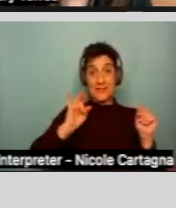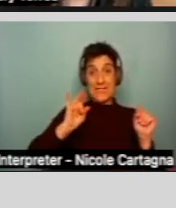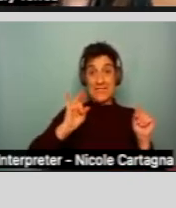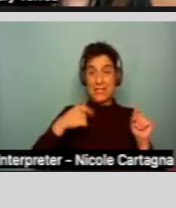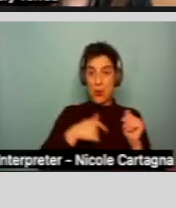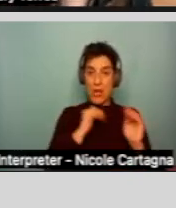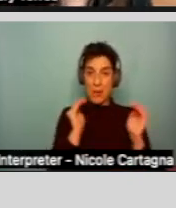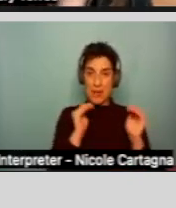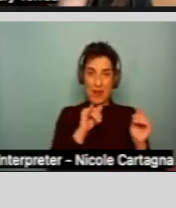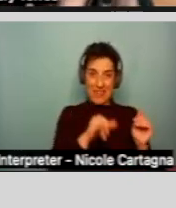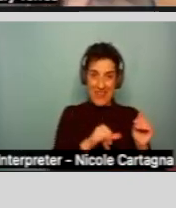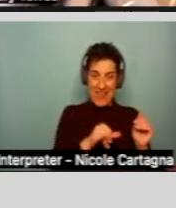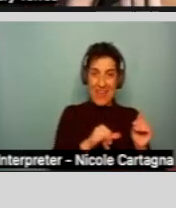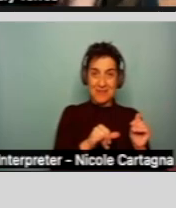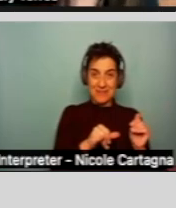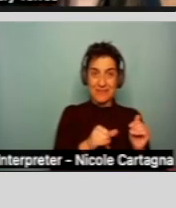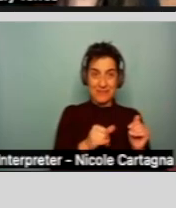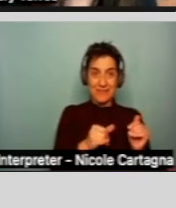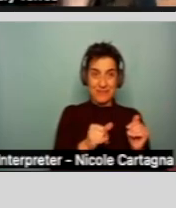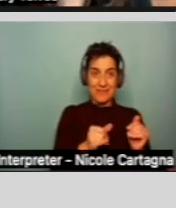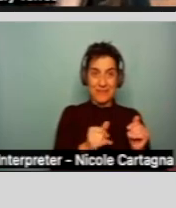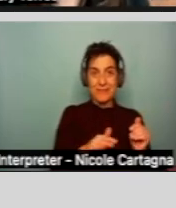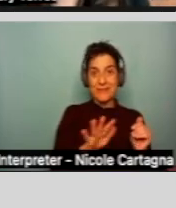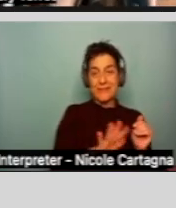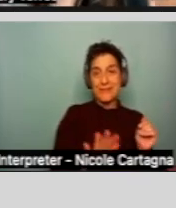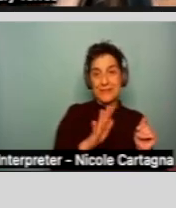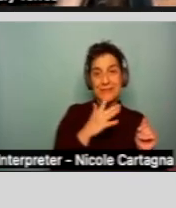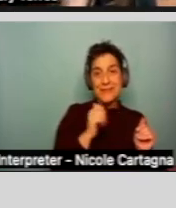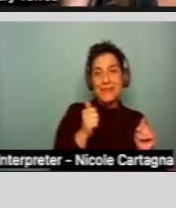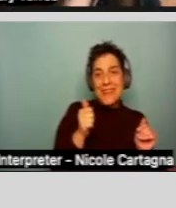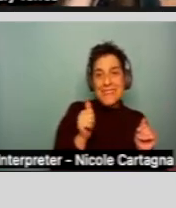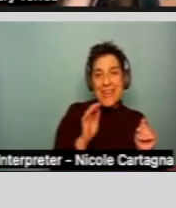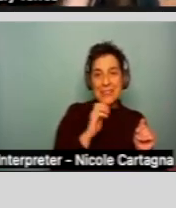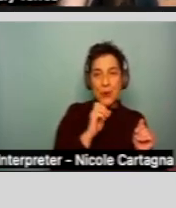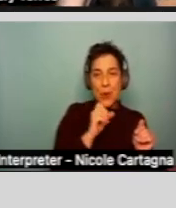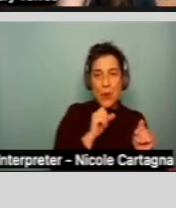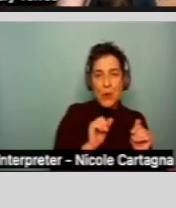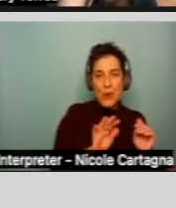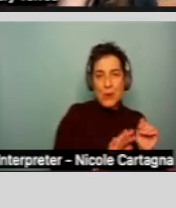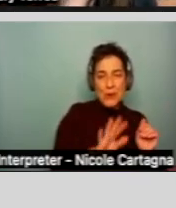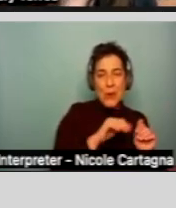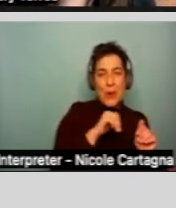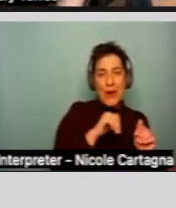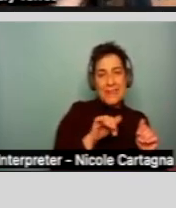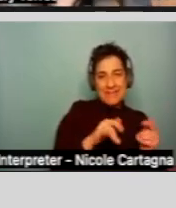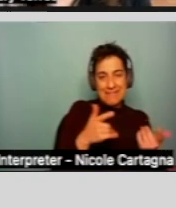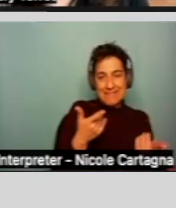that of maybe that 10-year-old. So they're not... they necessarily don't have to have that economic self-sufficiency, because